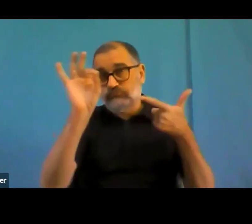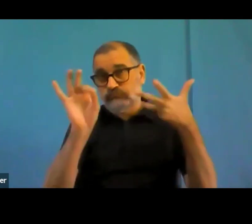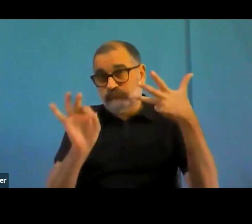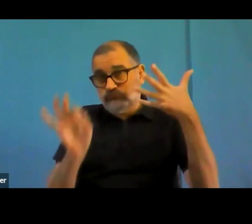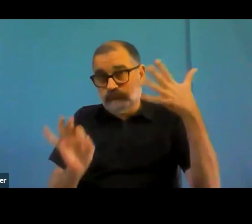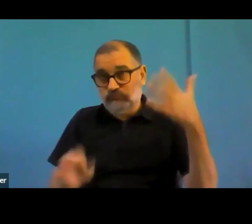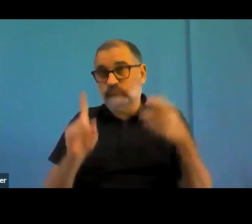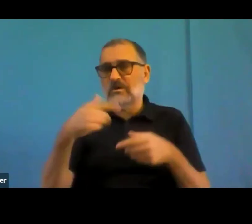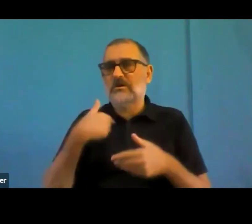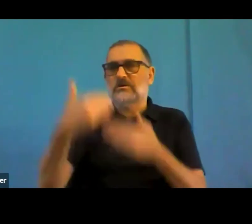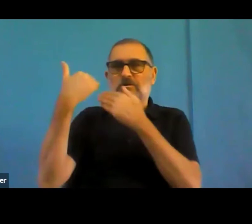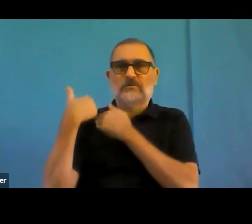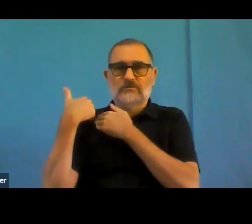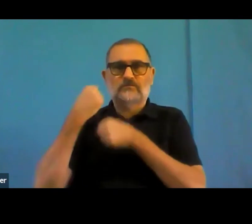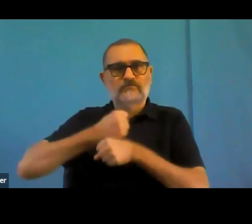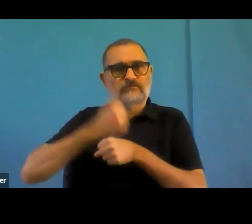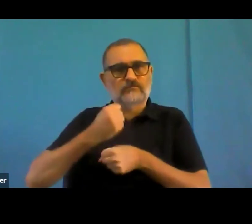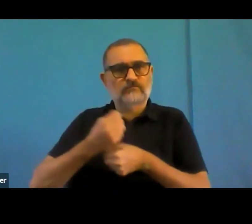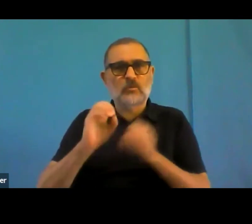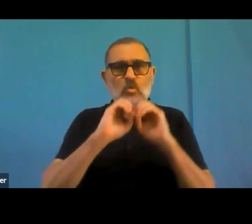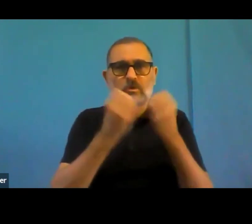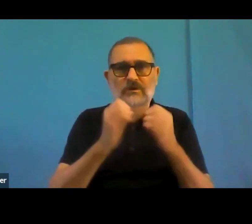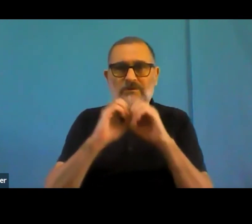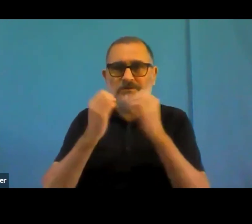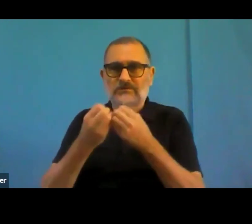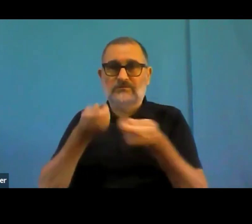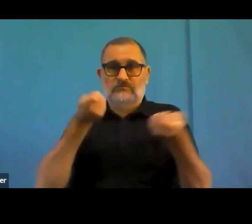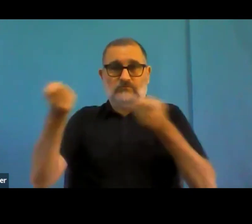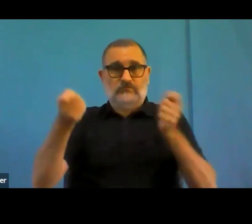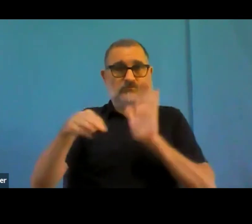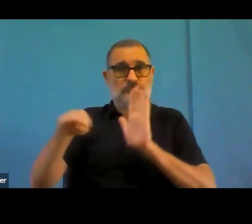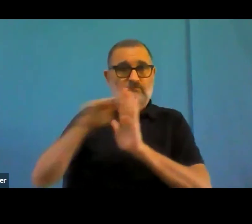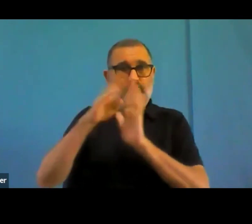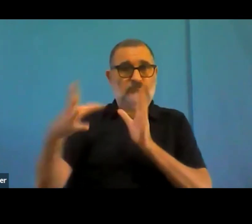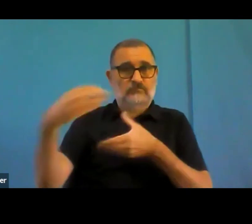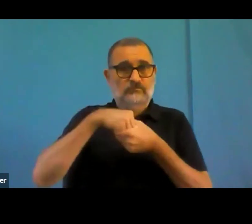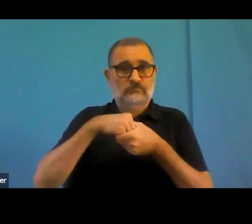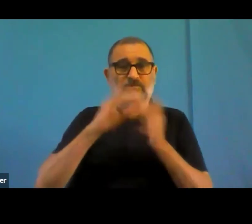So so the limitations and thresholds and barriers and so on are is always often a problem.